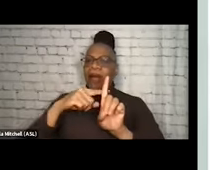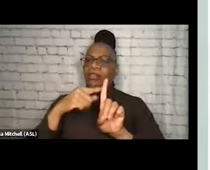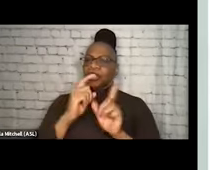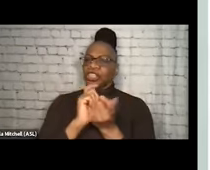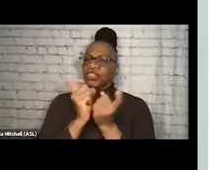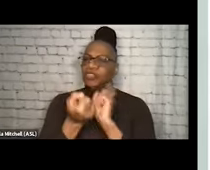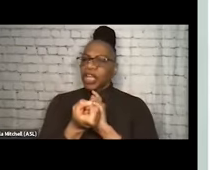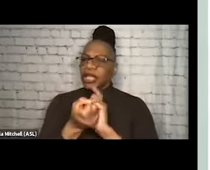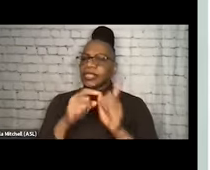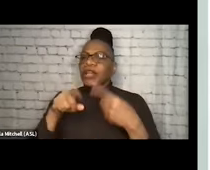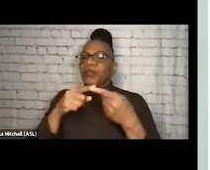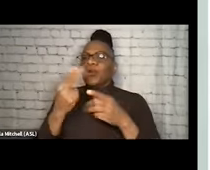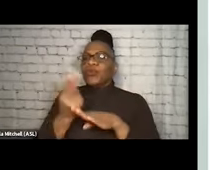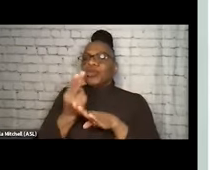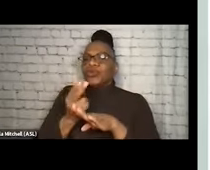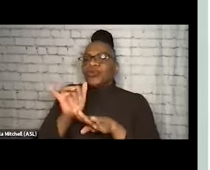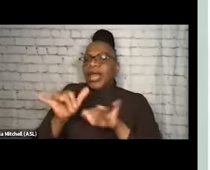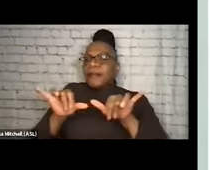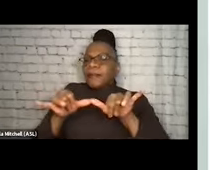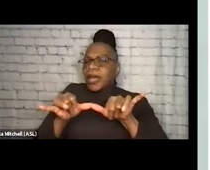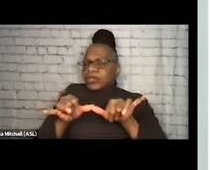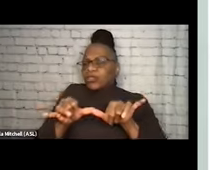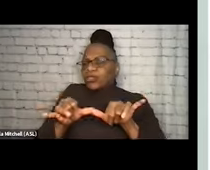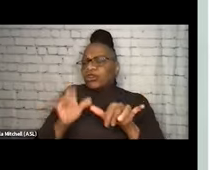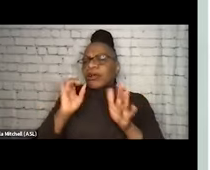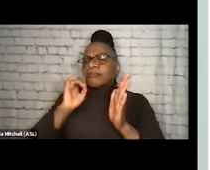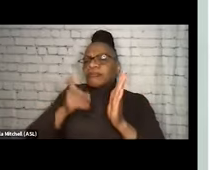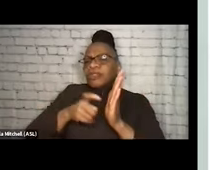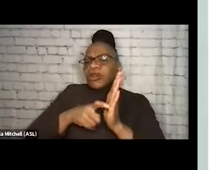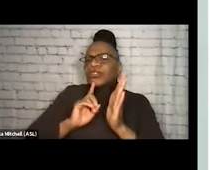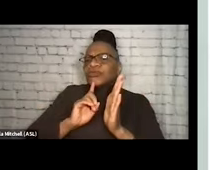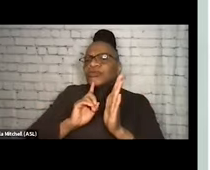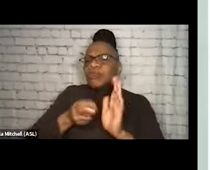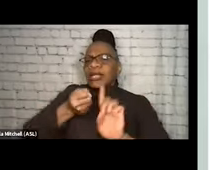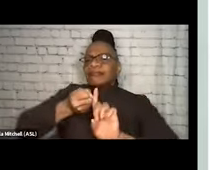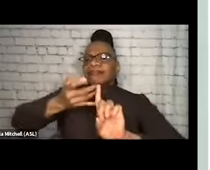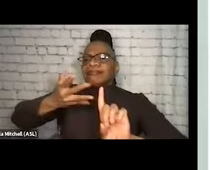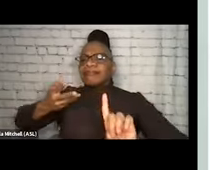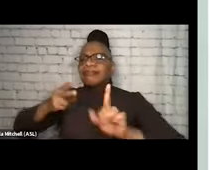And when we use that metric, I find that we can expand our definition of harm reduction